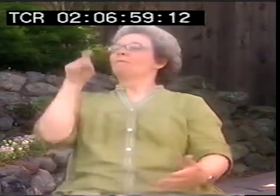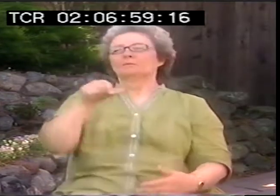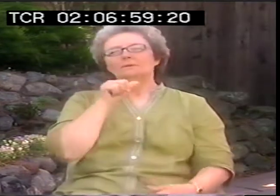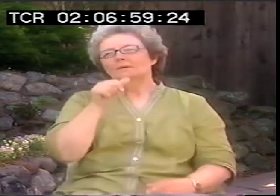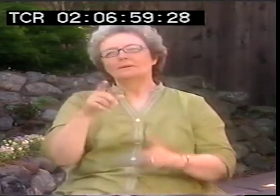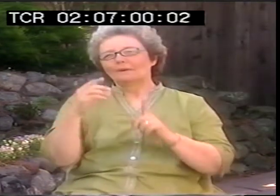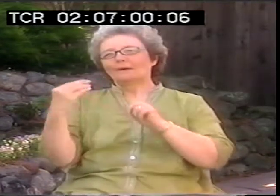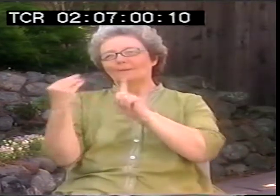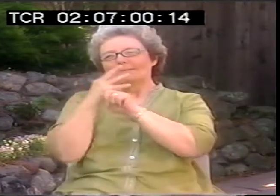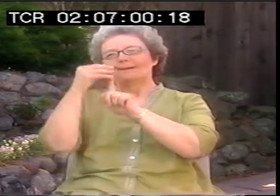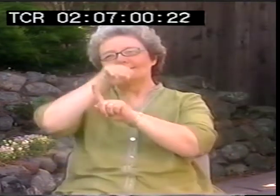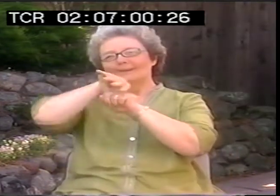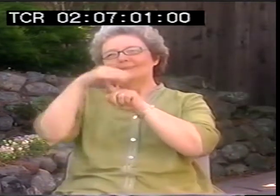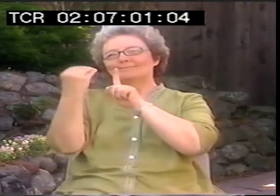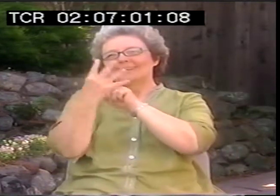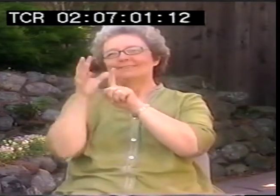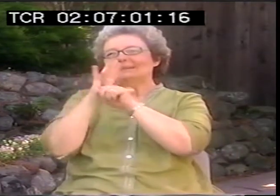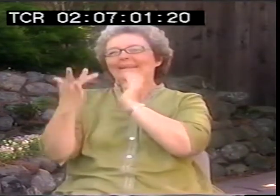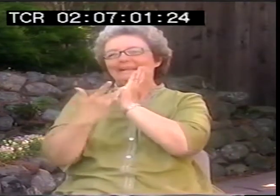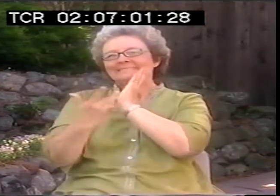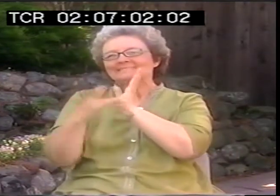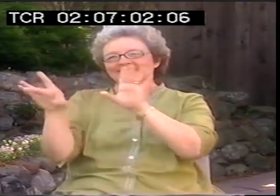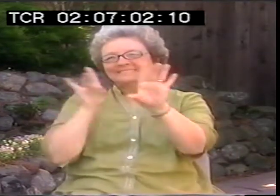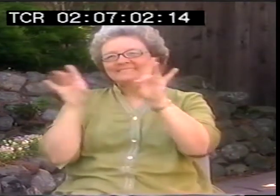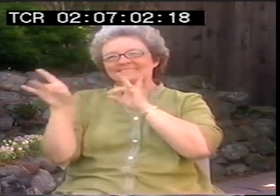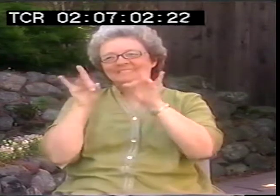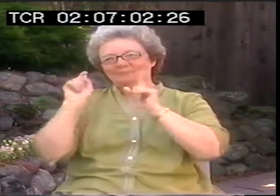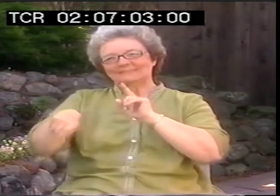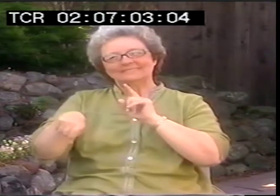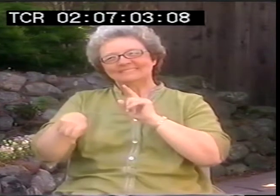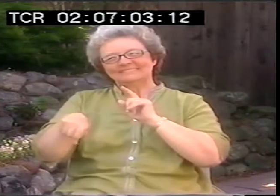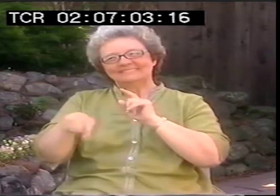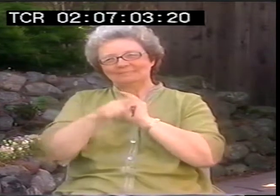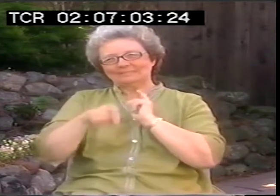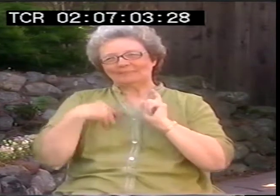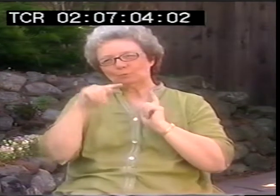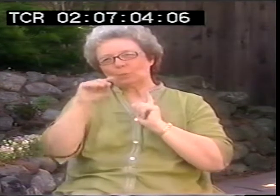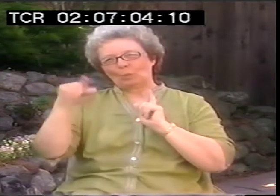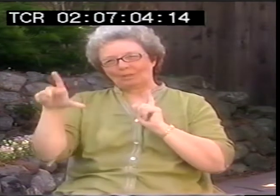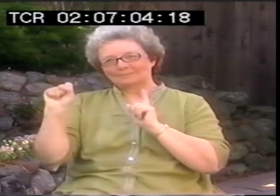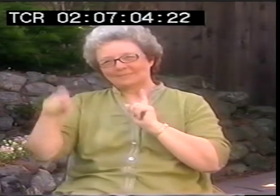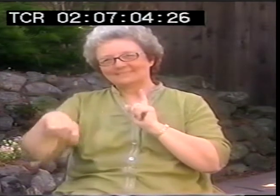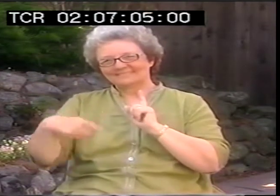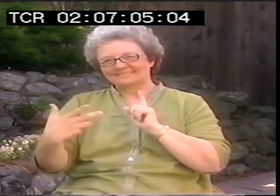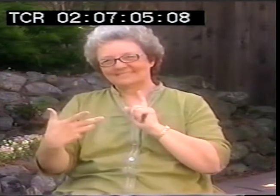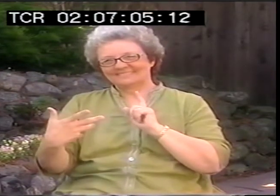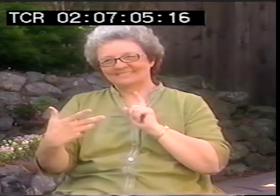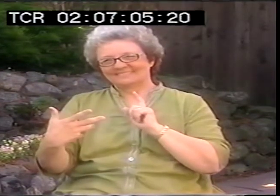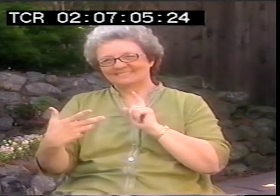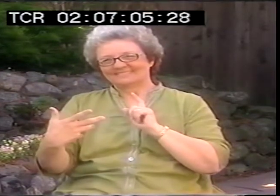Well, not only. I mean you don't have to. It's exposure. From different techniques, and you have to have that. There's tools.